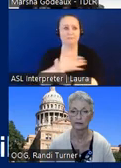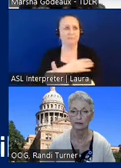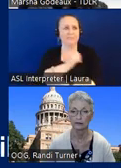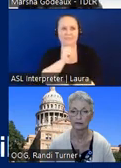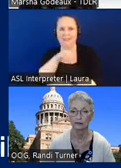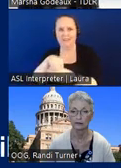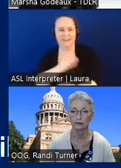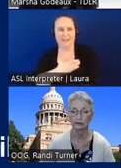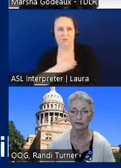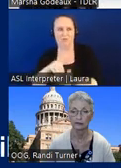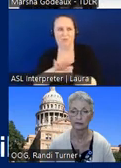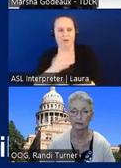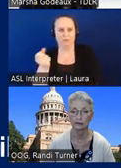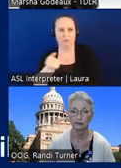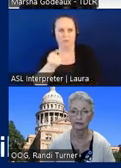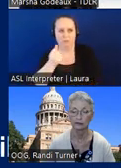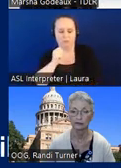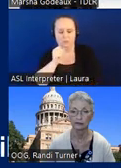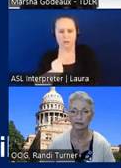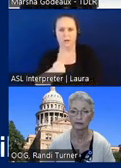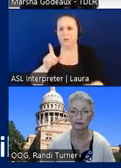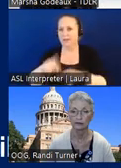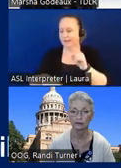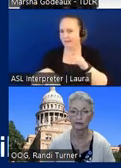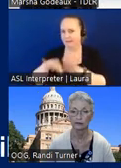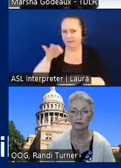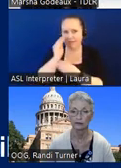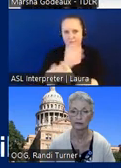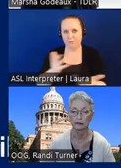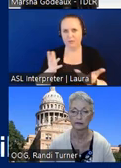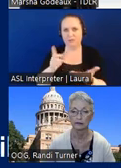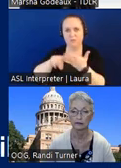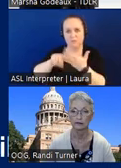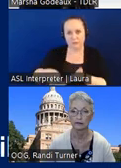can't find that information when the investigator asks the regulatory program management team